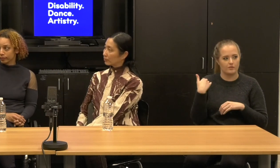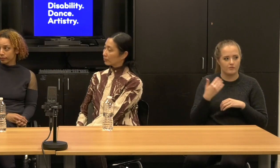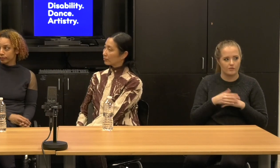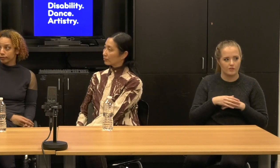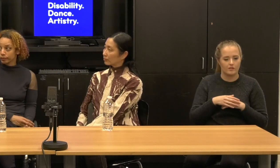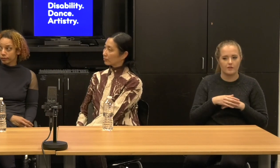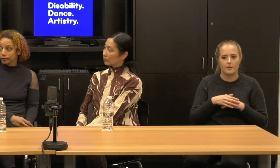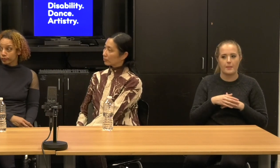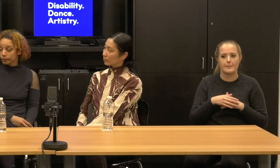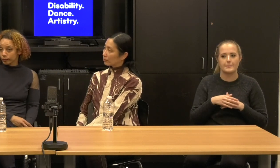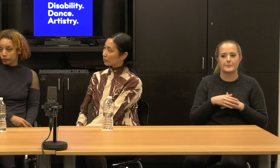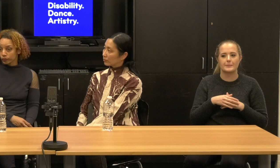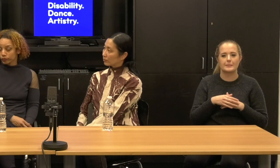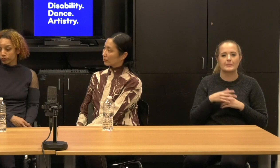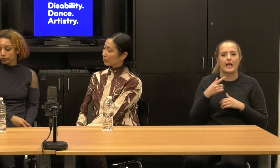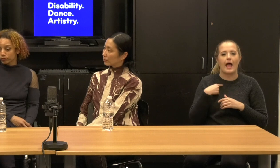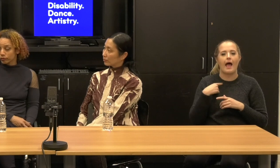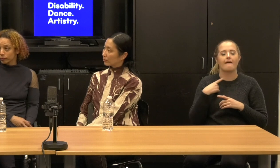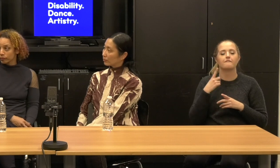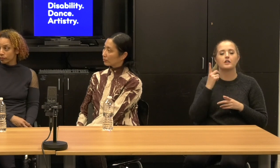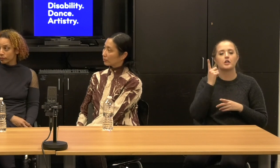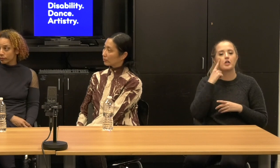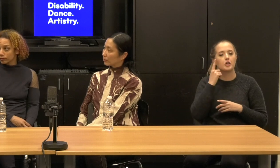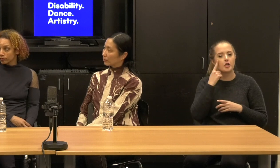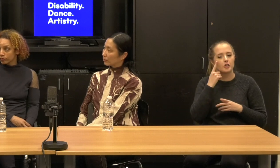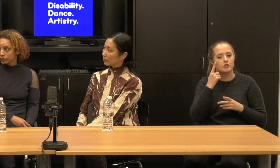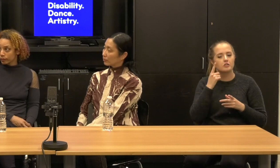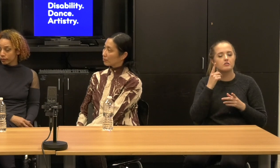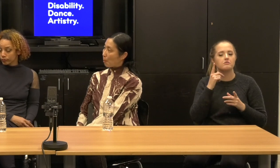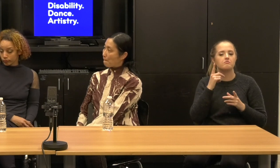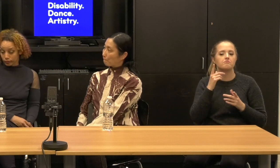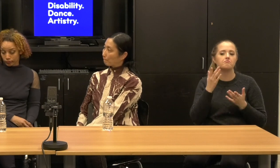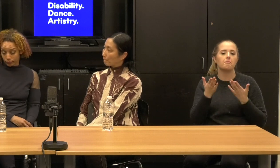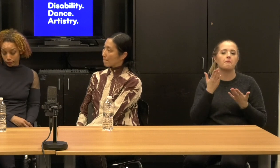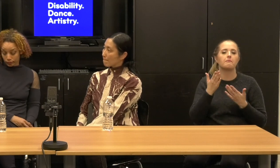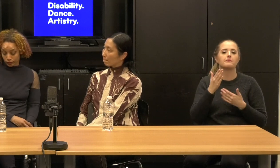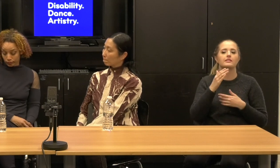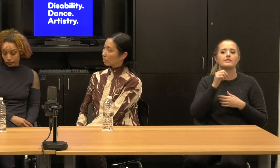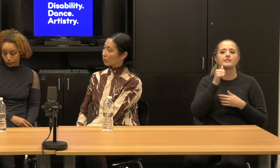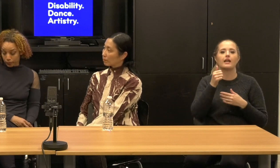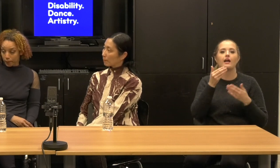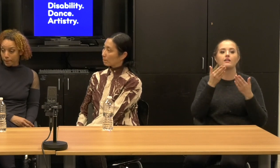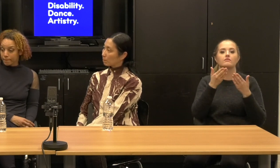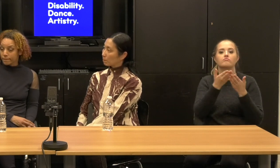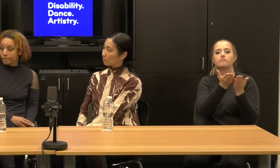heard, and I hope this isn't as widespread as it could be, but um, you know, education